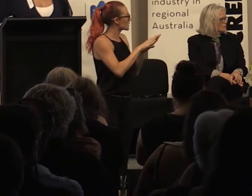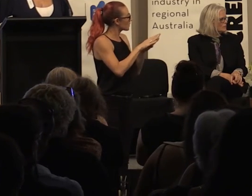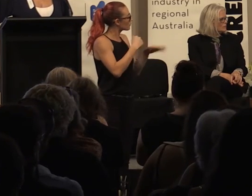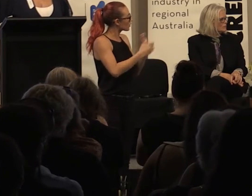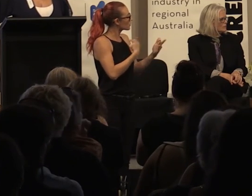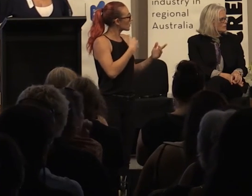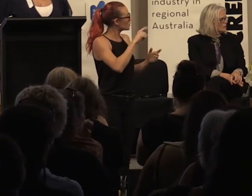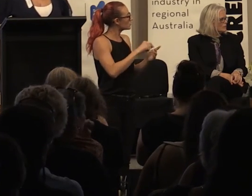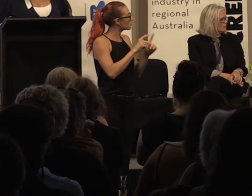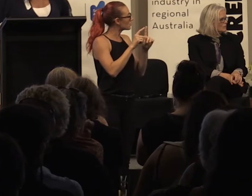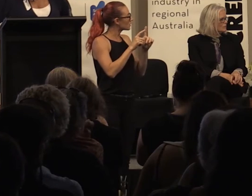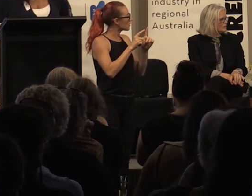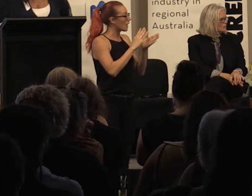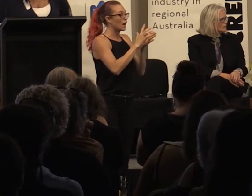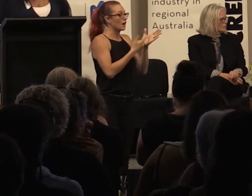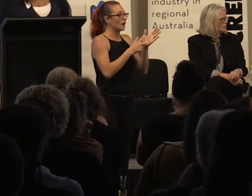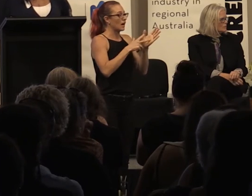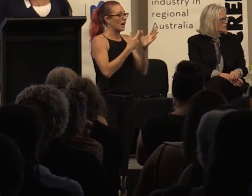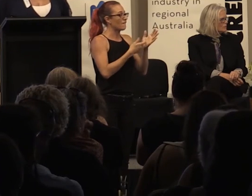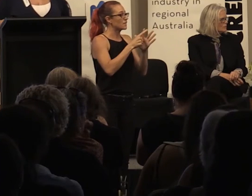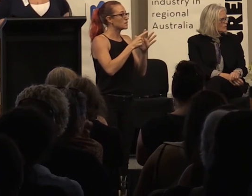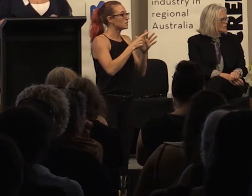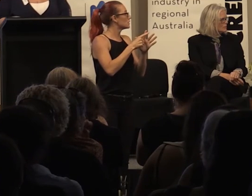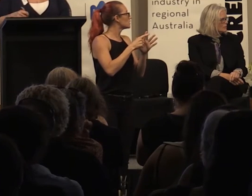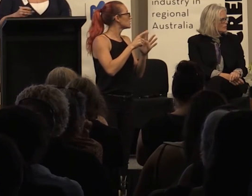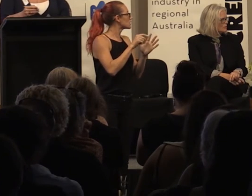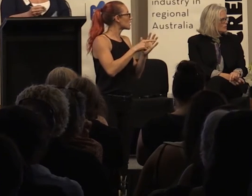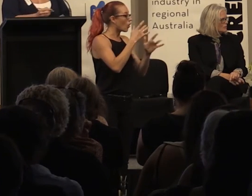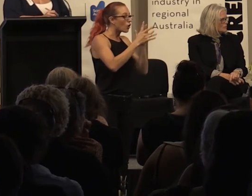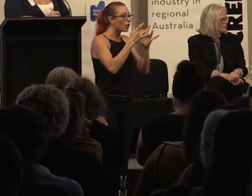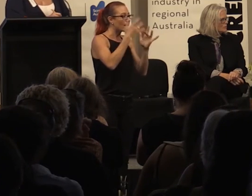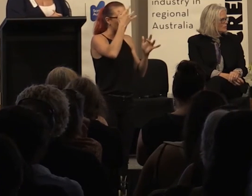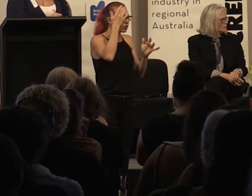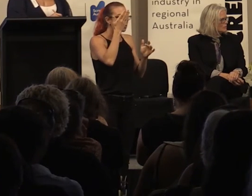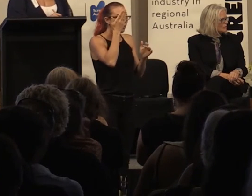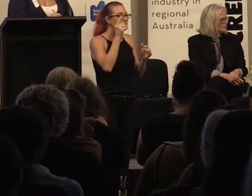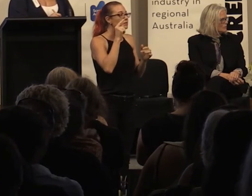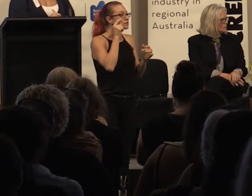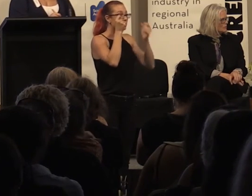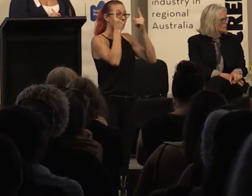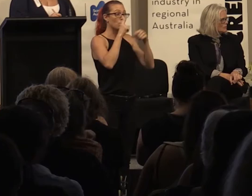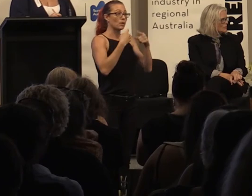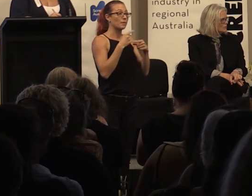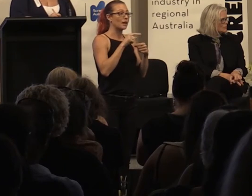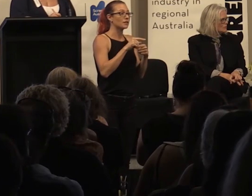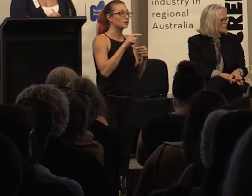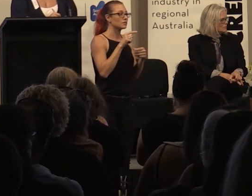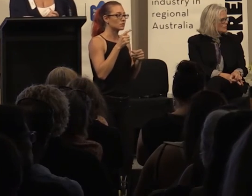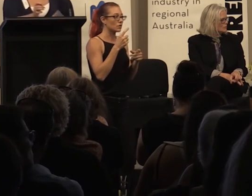the study that the Harvard...you can do it online. Harvard does an online unconscious bias test. Just to be aware of it, in the same way that that you've done